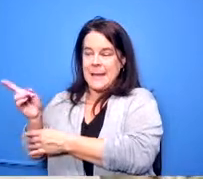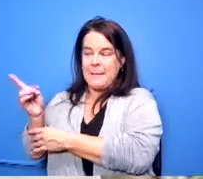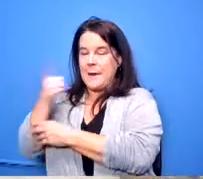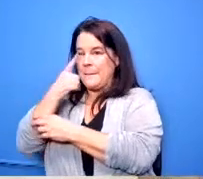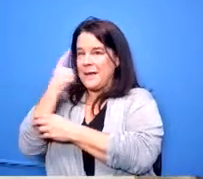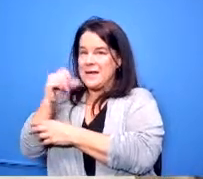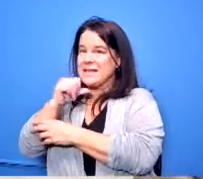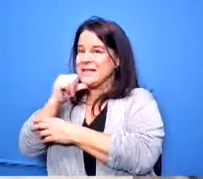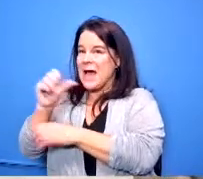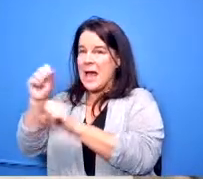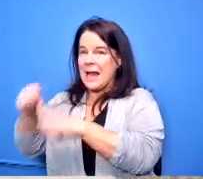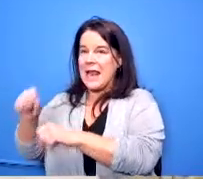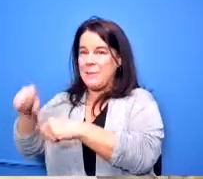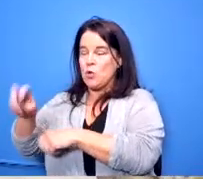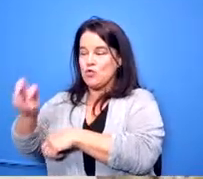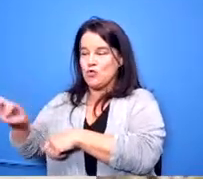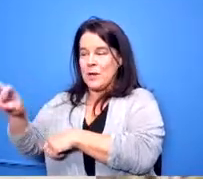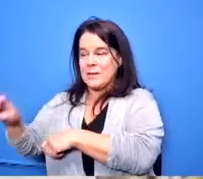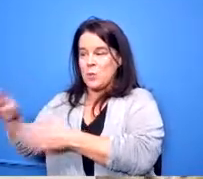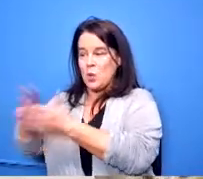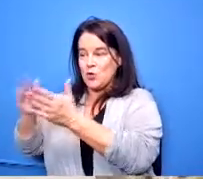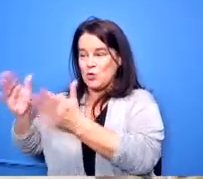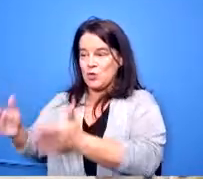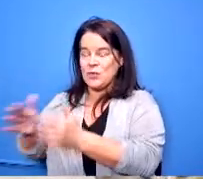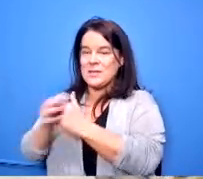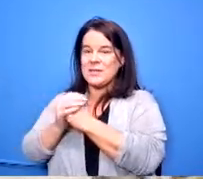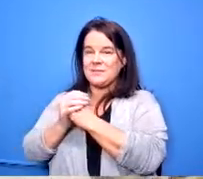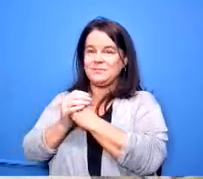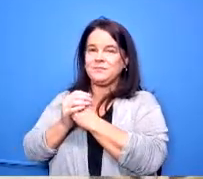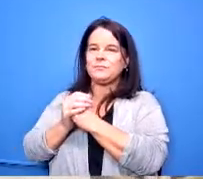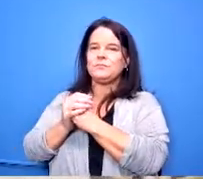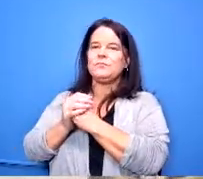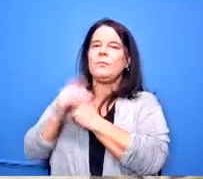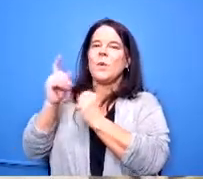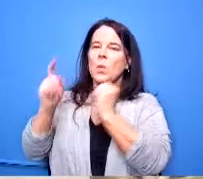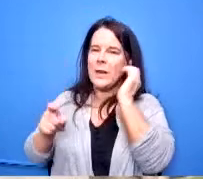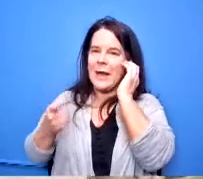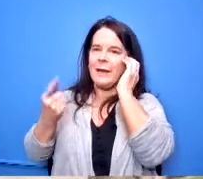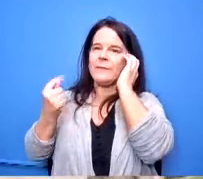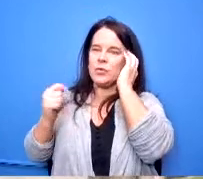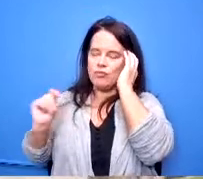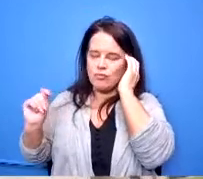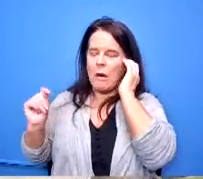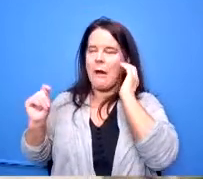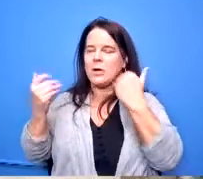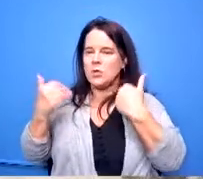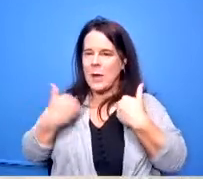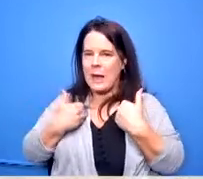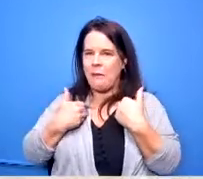able to transport their students so we have to try and have the most viable solution for our students